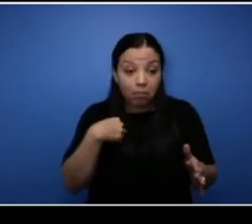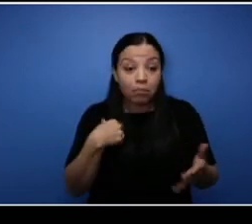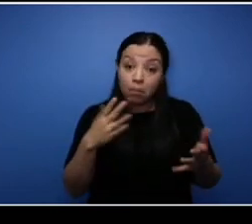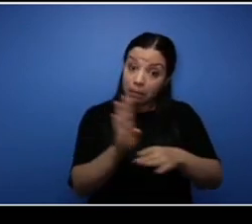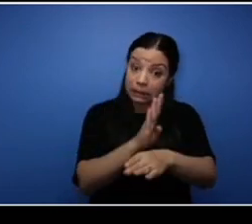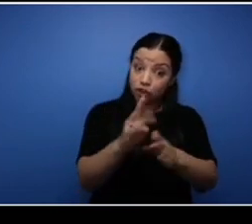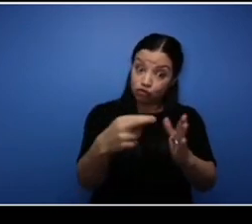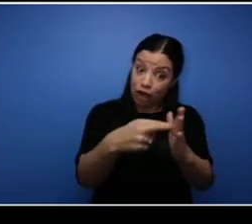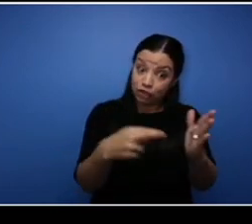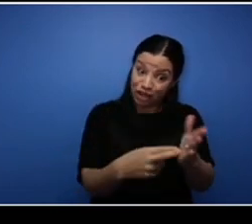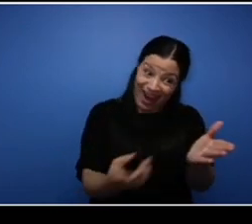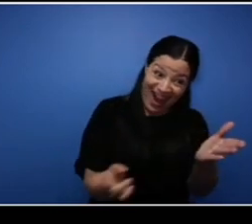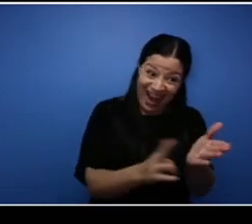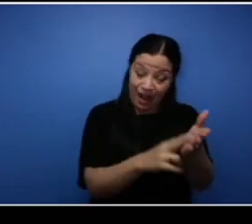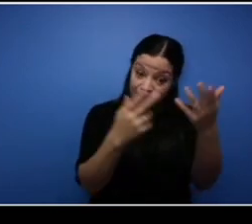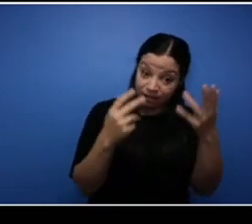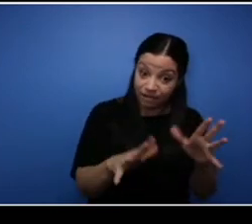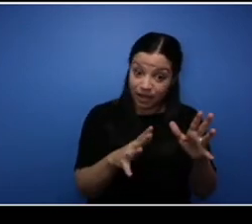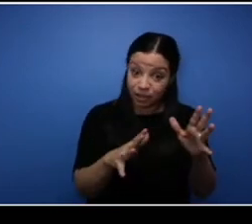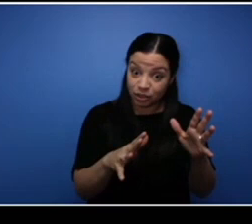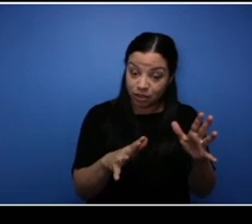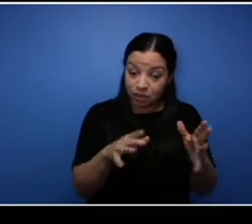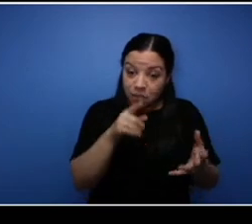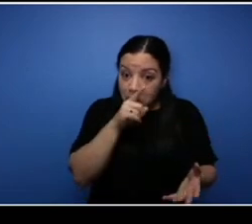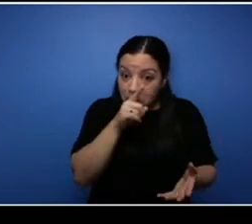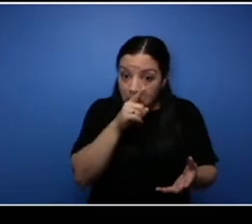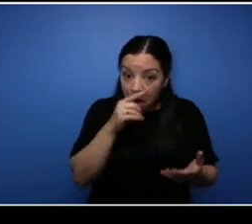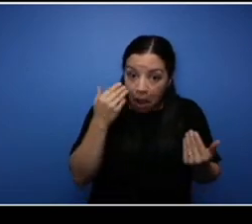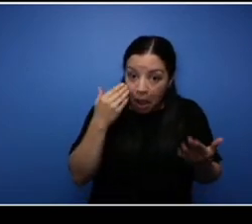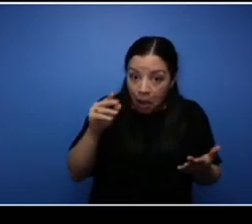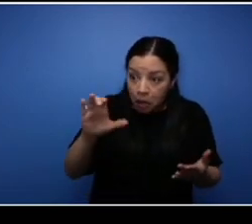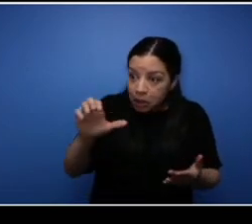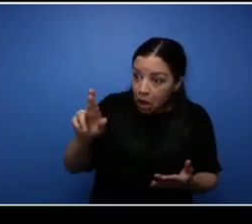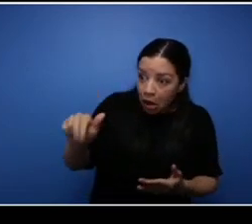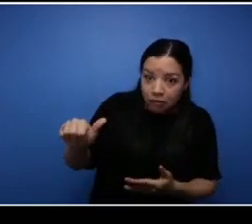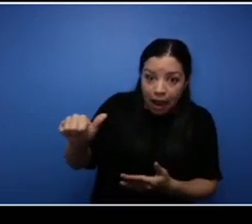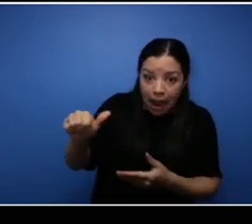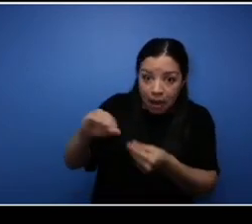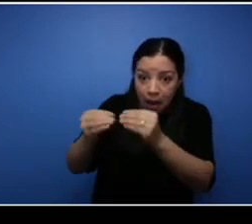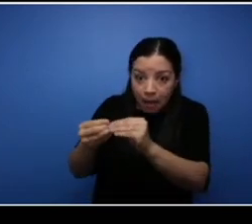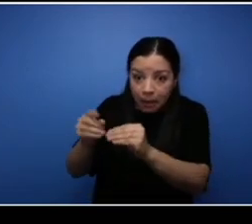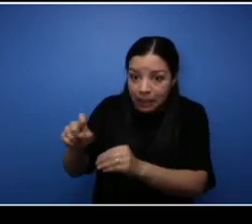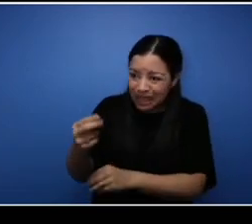know that I didn't need to get the CRA number. I had thirty thousand so I had this number